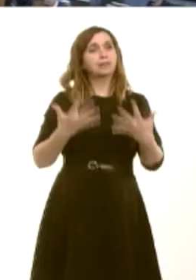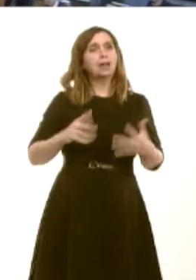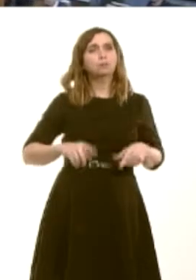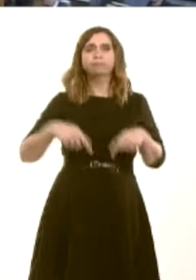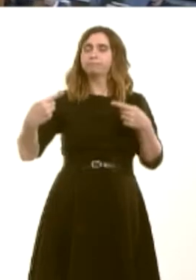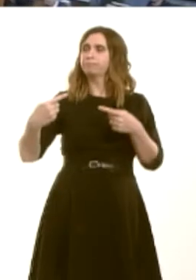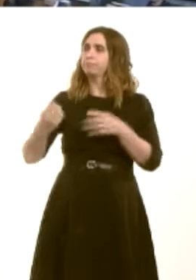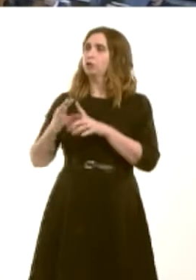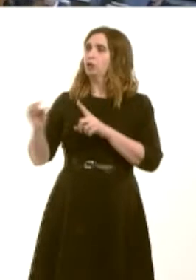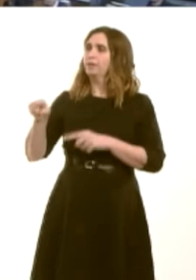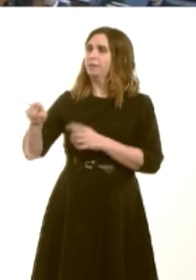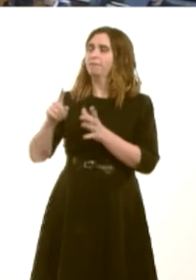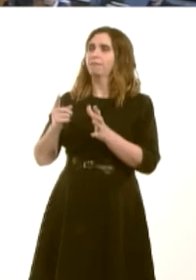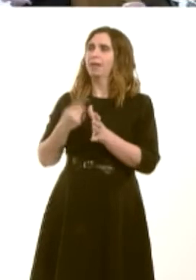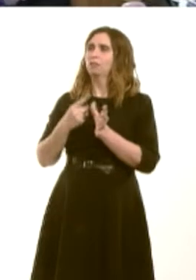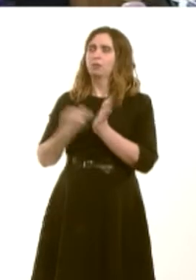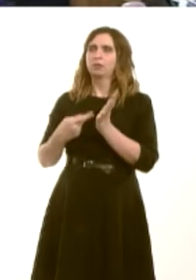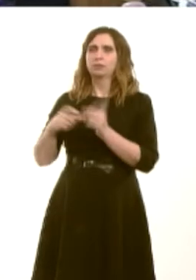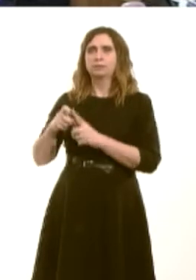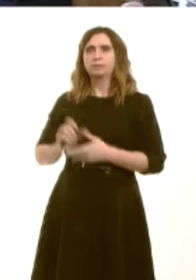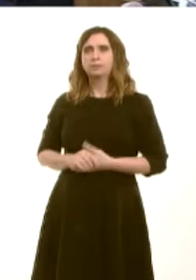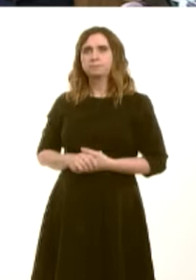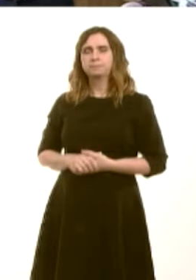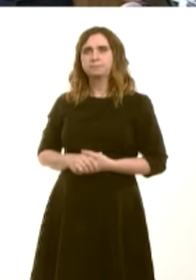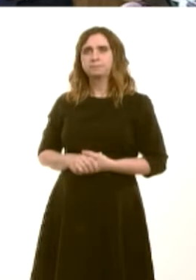Andrew R.T. Davies: Thank you, Presiding Officer. First Minister, whatís your assessment of